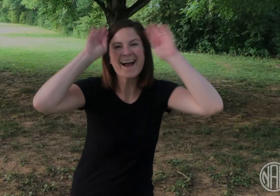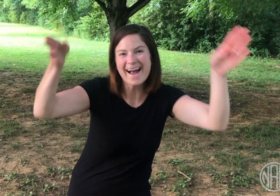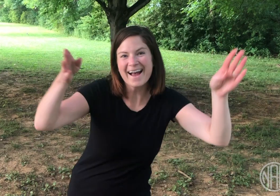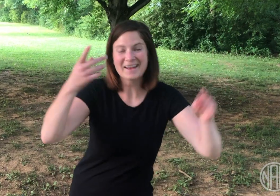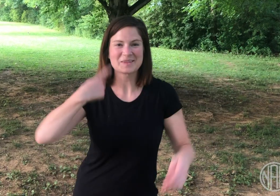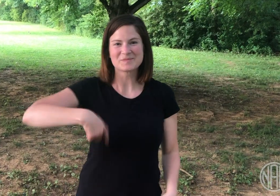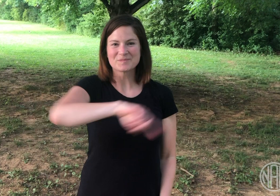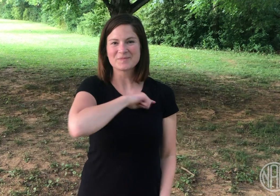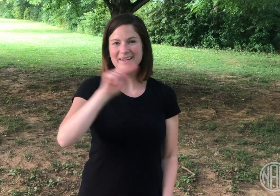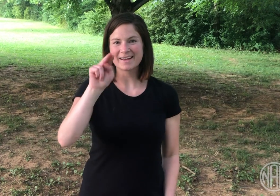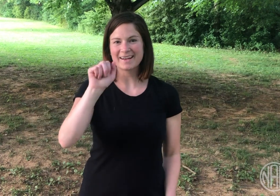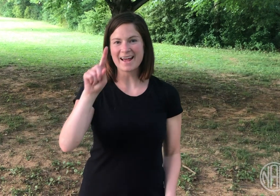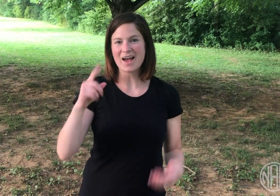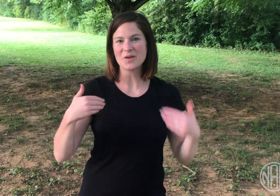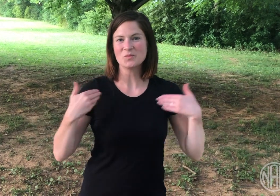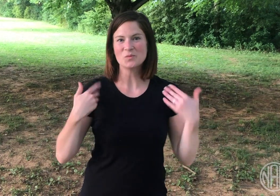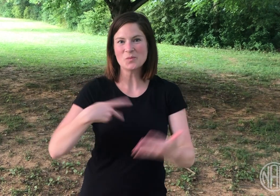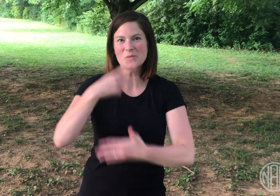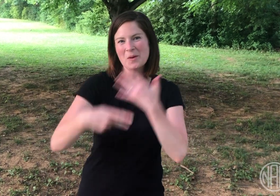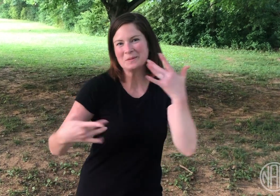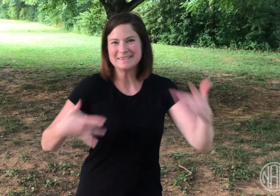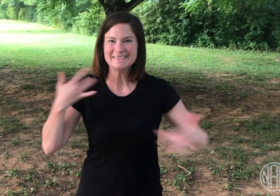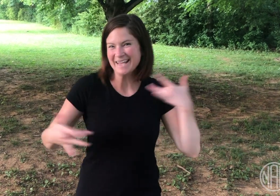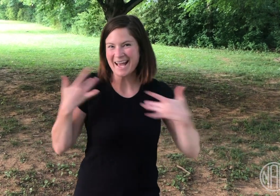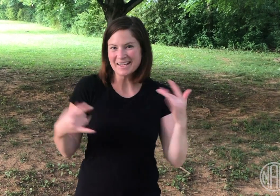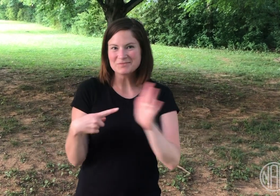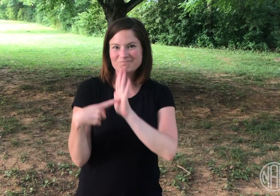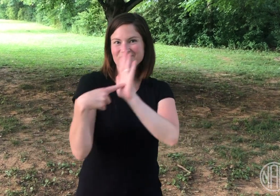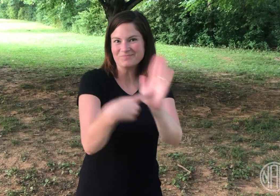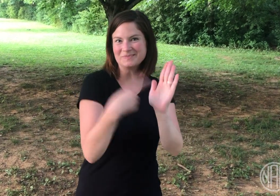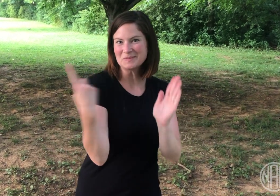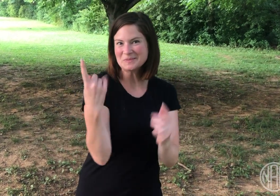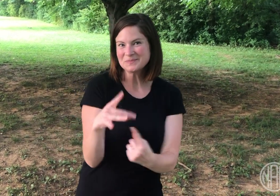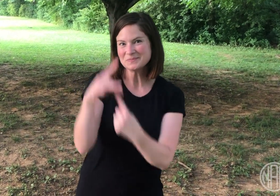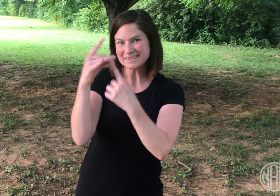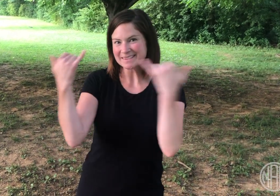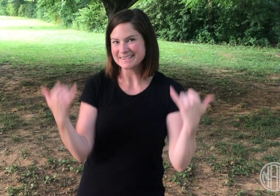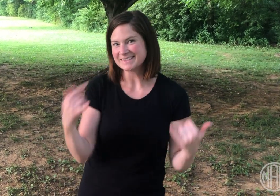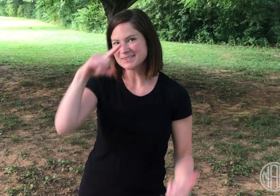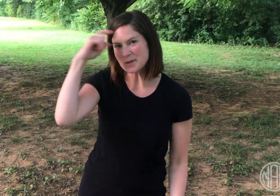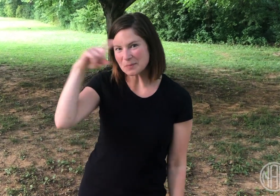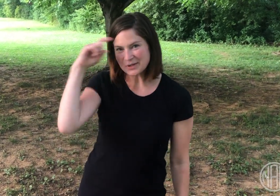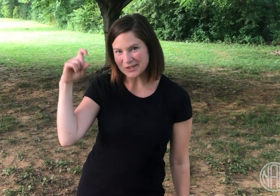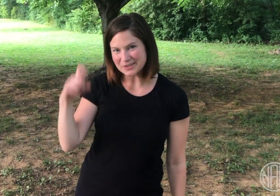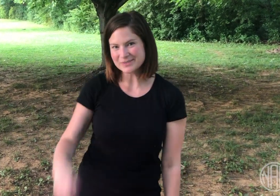Hi! We, at the NAD Youth Programs, are excited to present something special this summer.